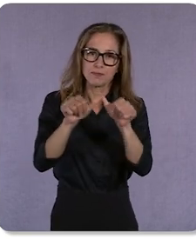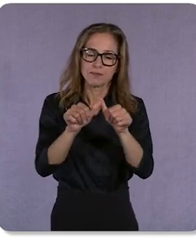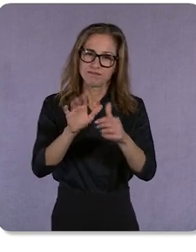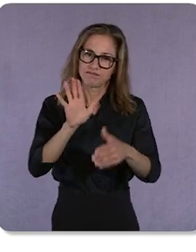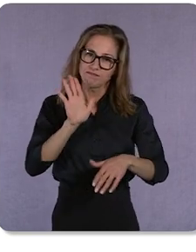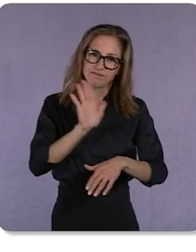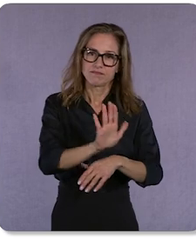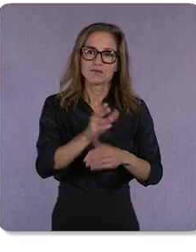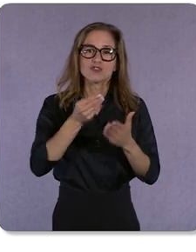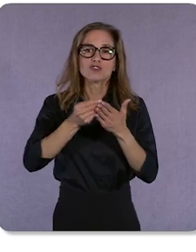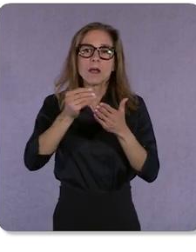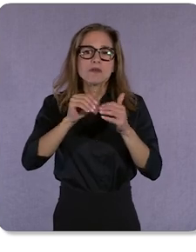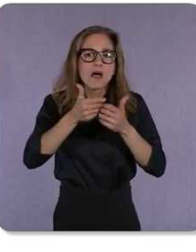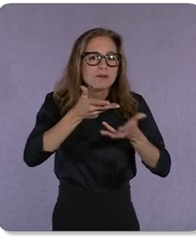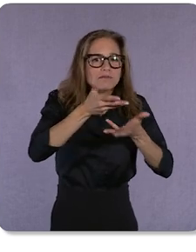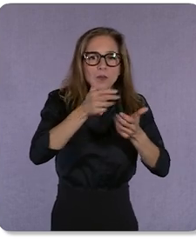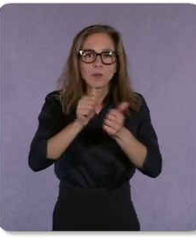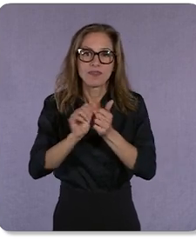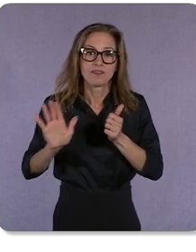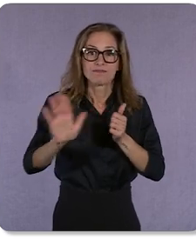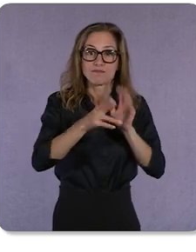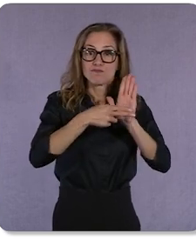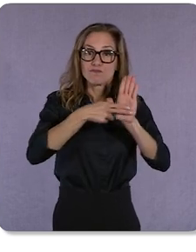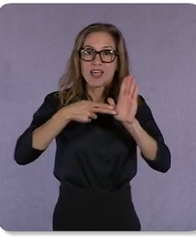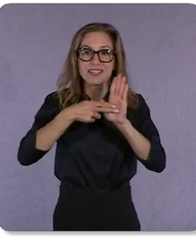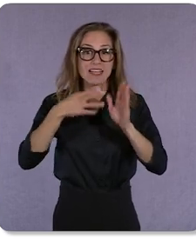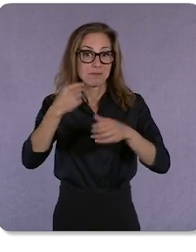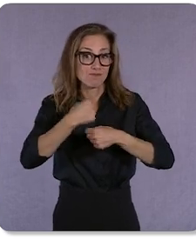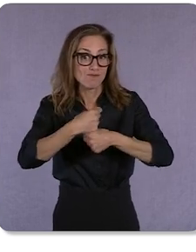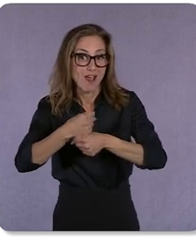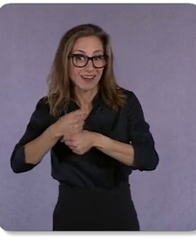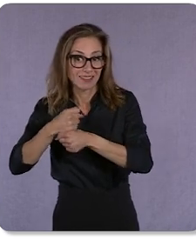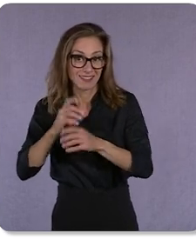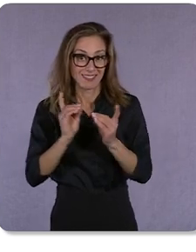interact with brands and products digitally. And we’re bringing this to Google Search.